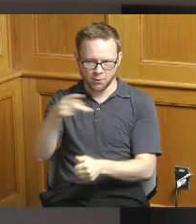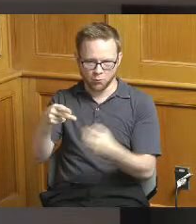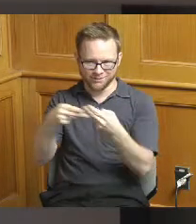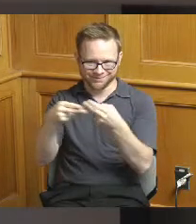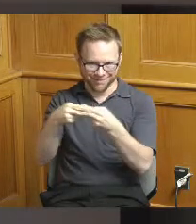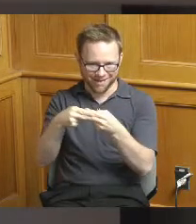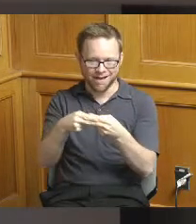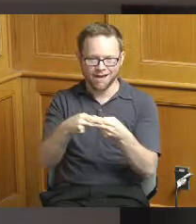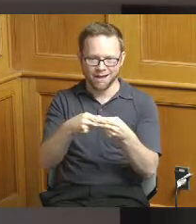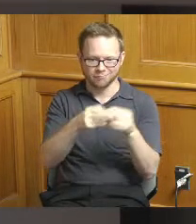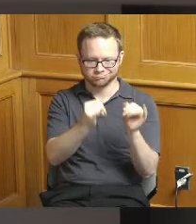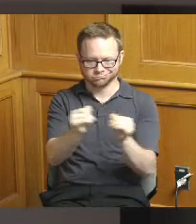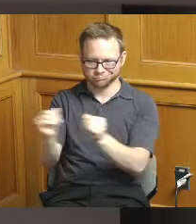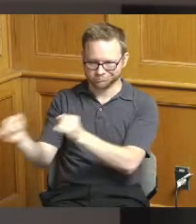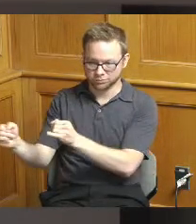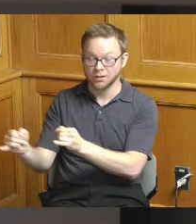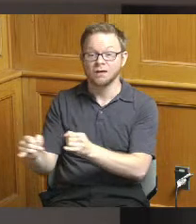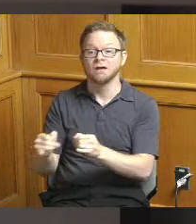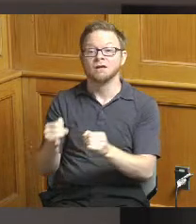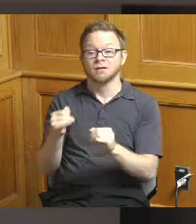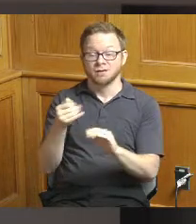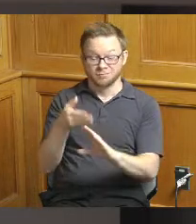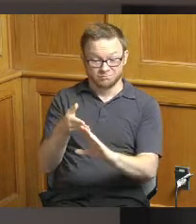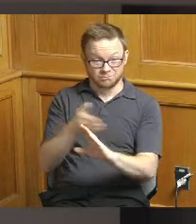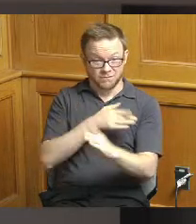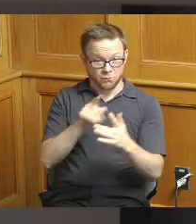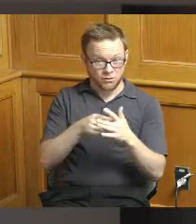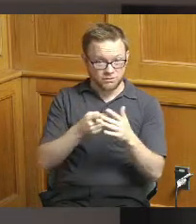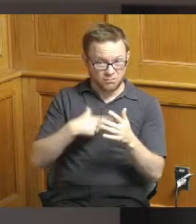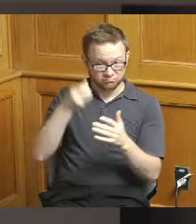I will say at the onset here that you'll see a lot of partial